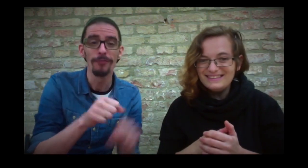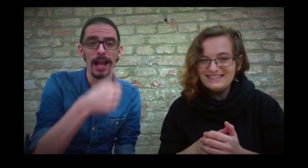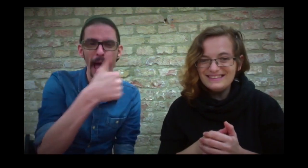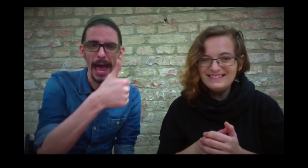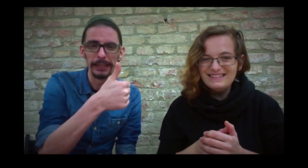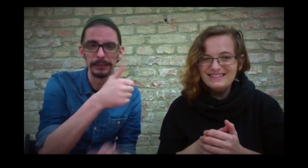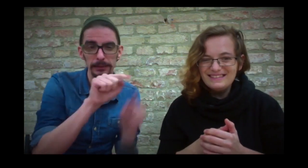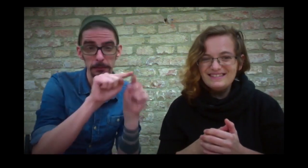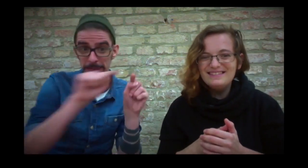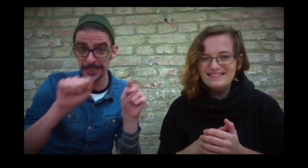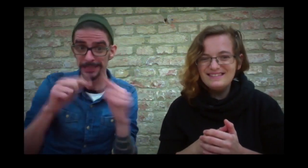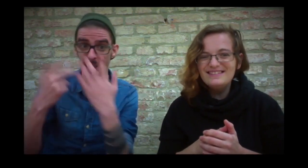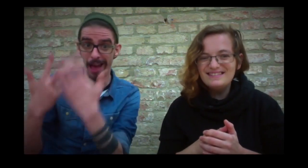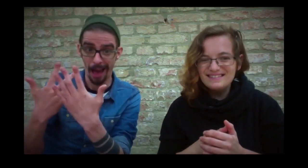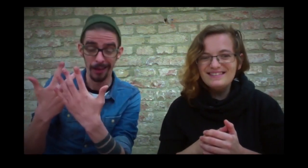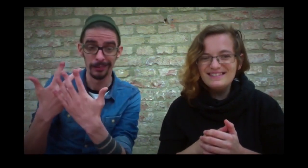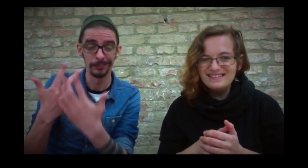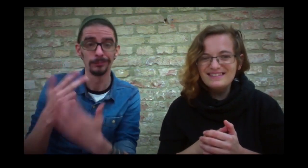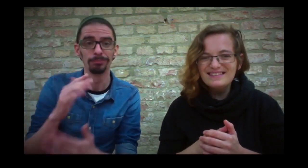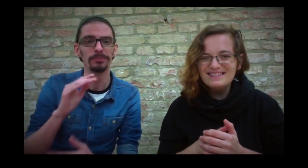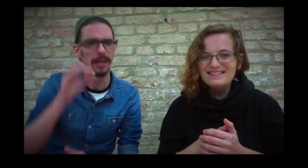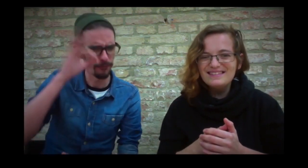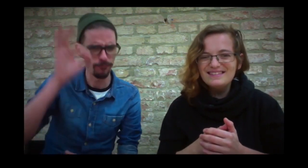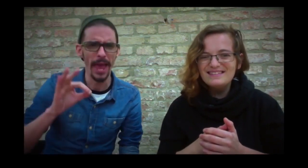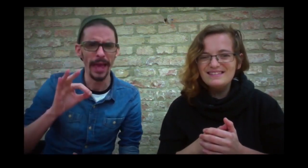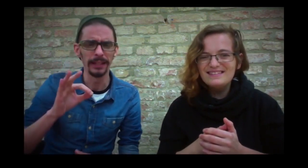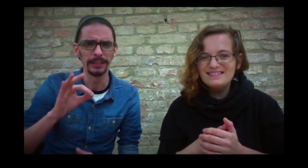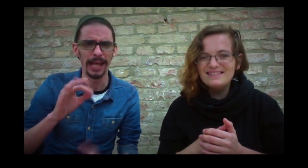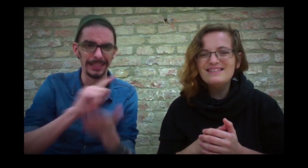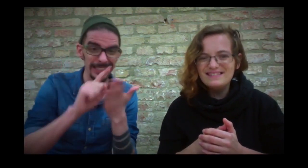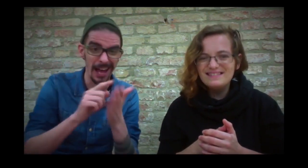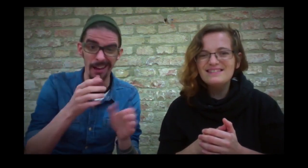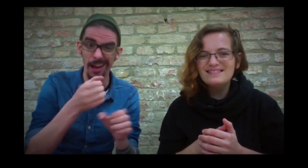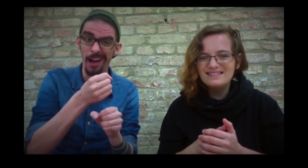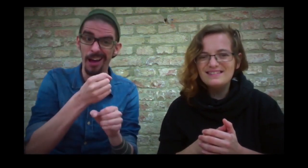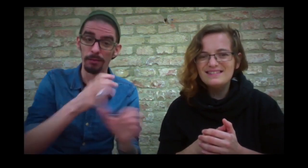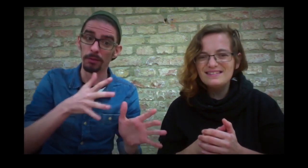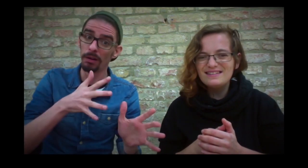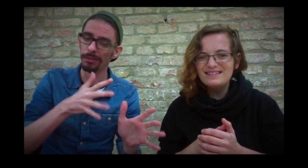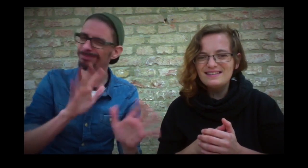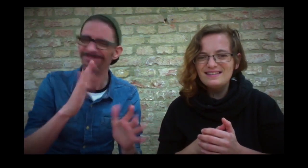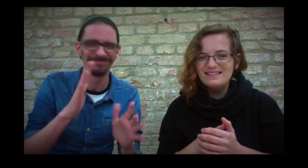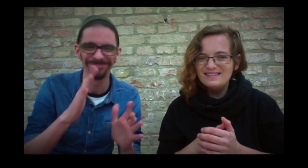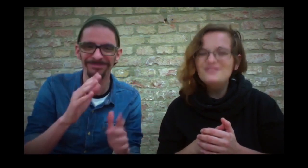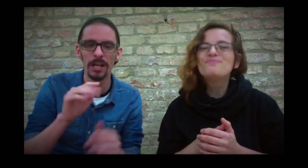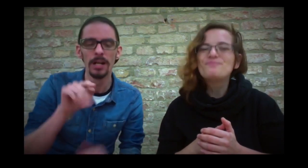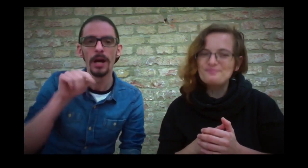I think that from the first to the eighth season, the ability to LET TIME STAND STILL is not really true.